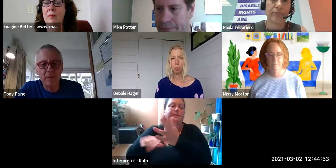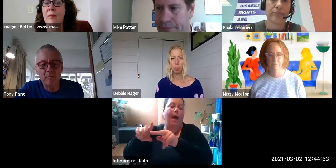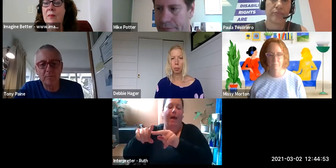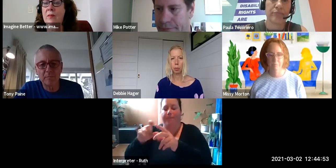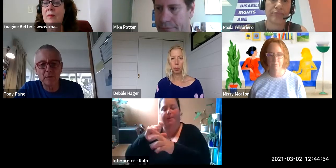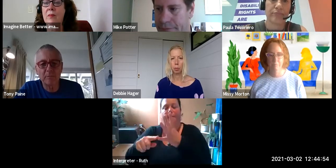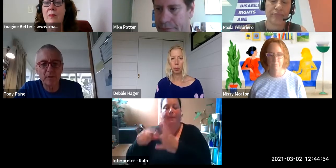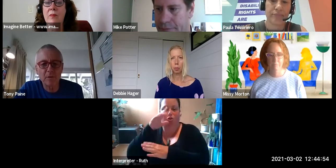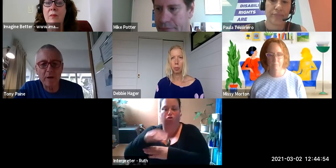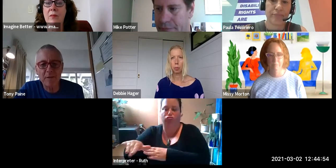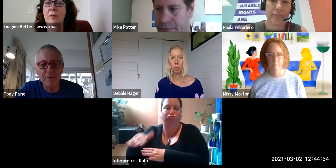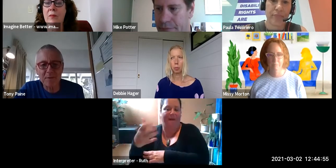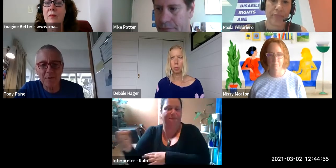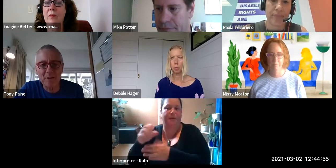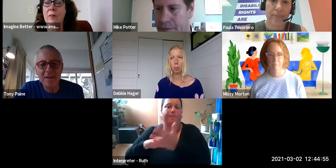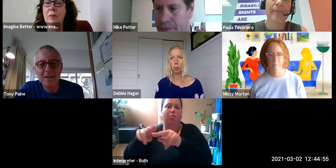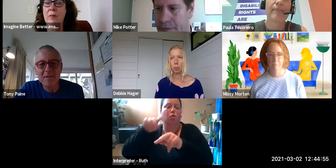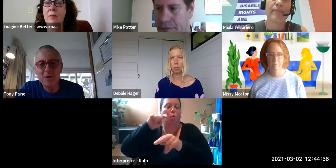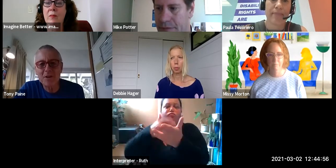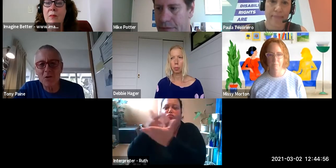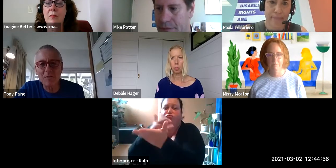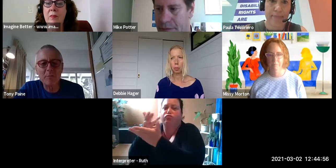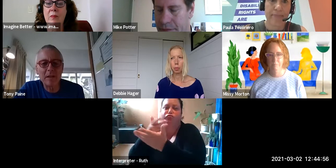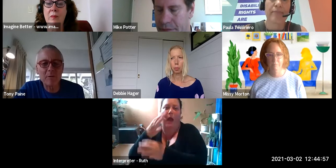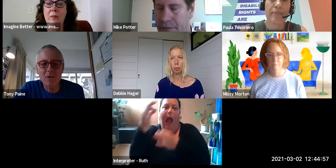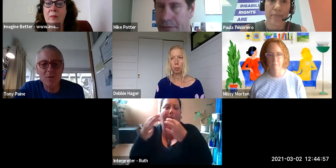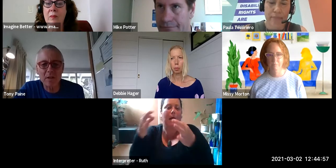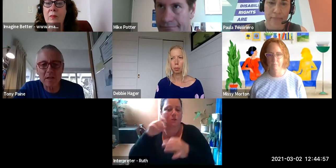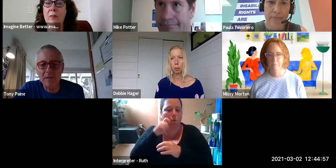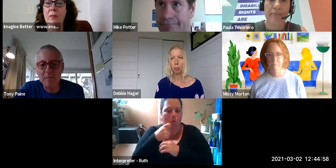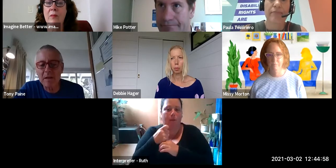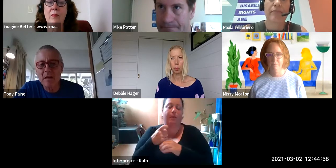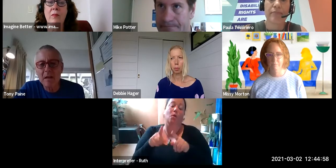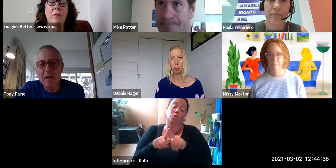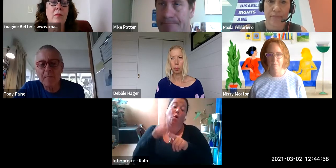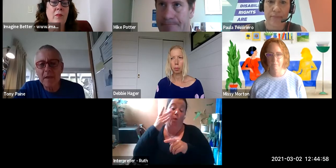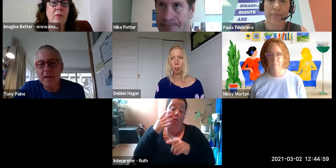feel the weight of ableism very very strongly when we're dealing with schools and things like that.